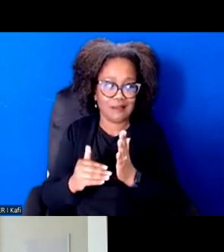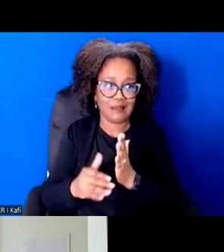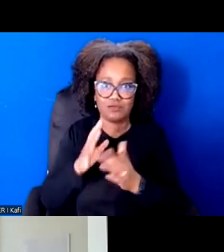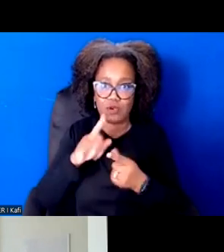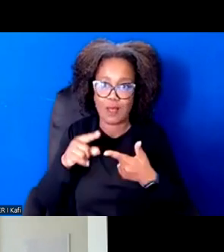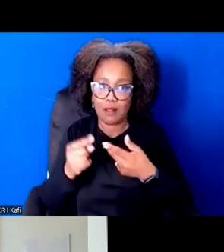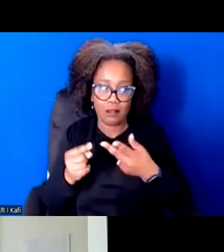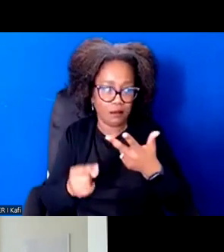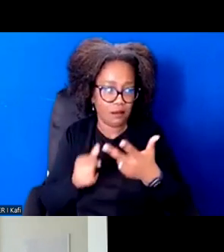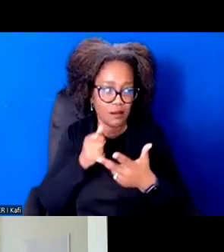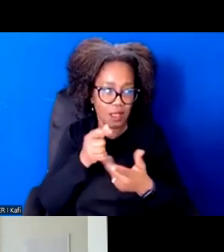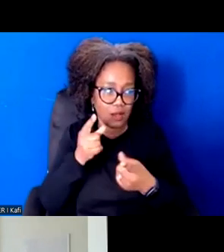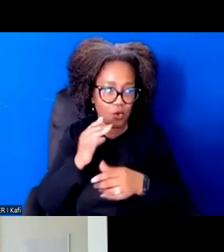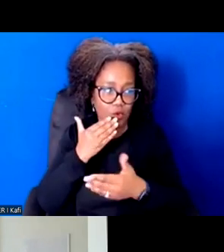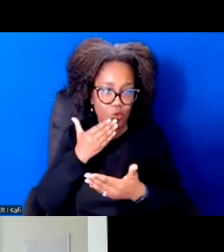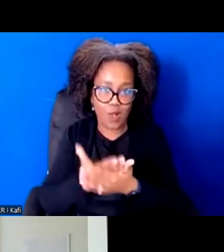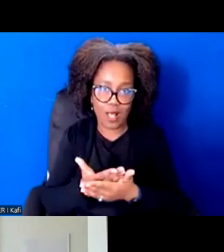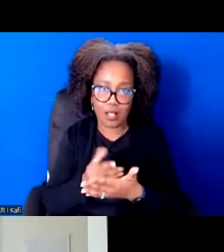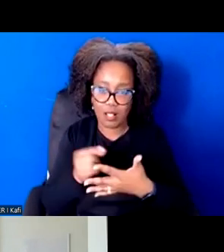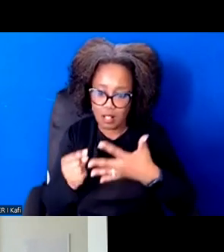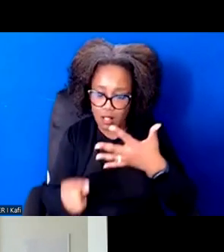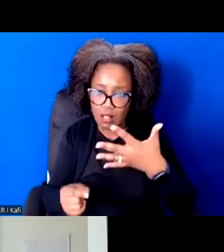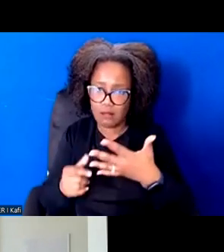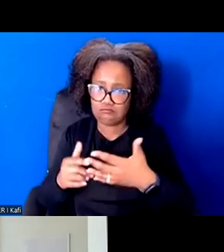And we actually need to start doing that and actually start talking and leading with the